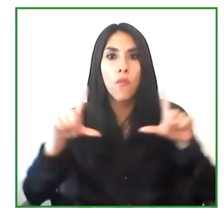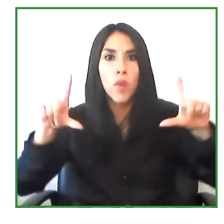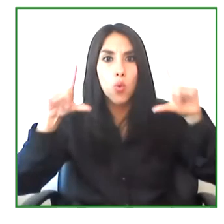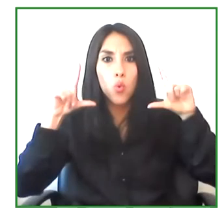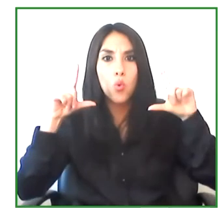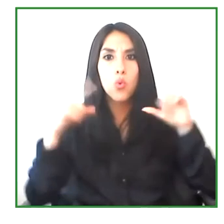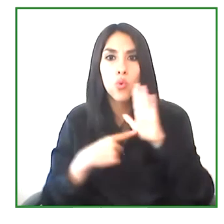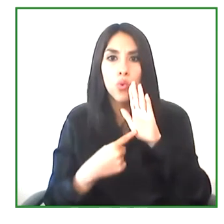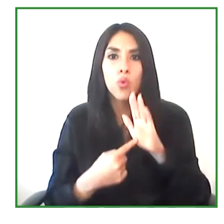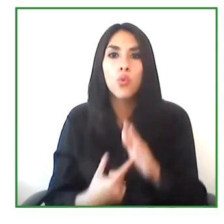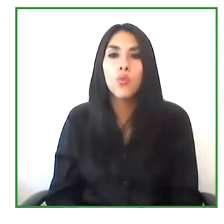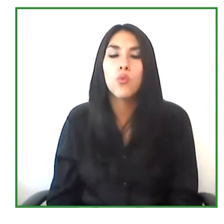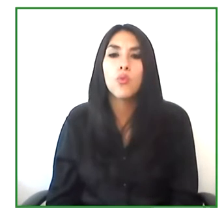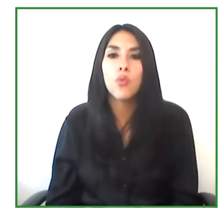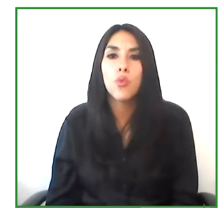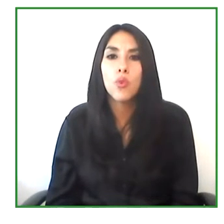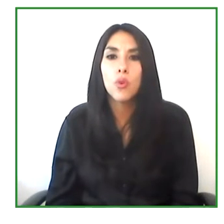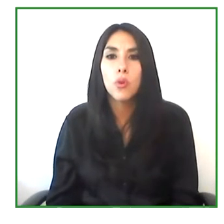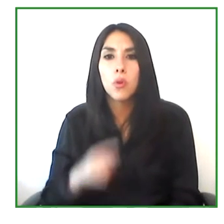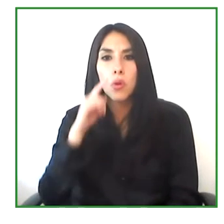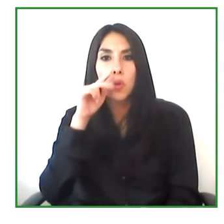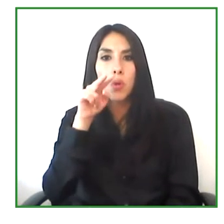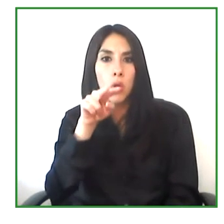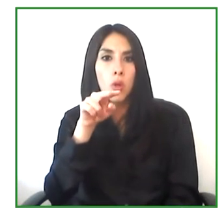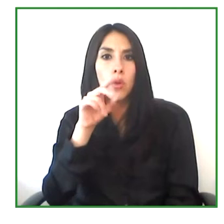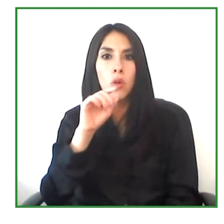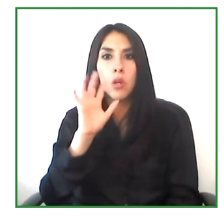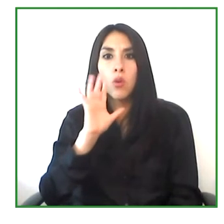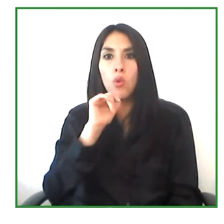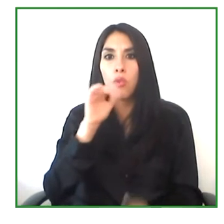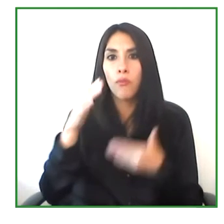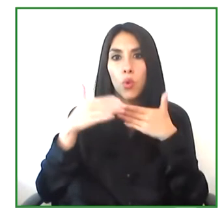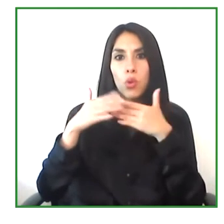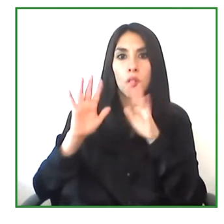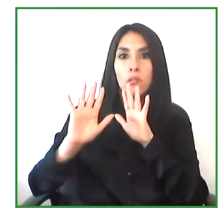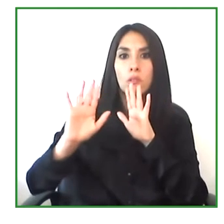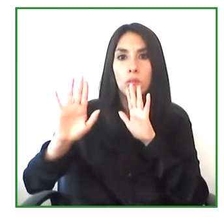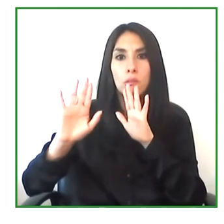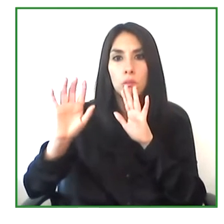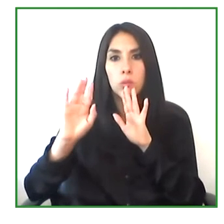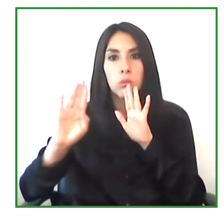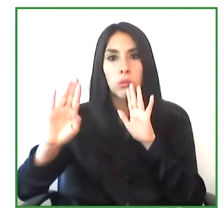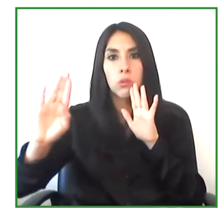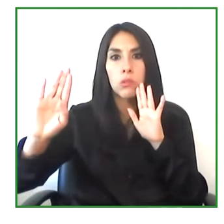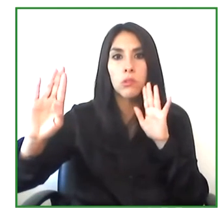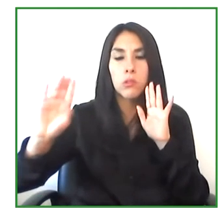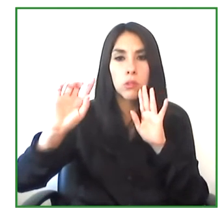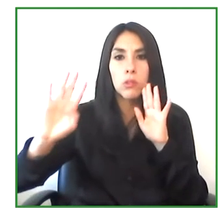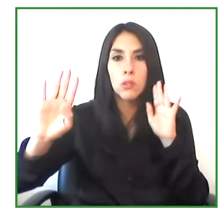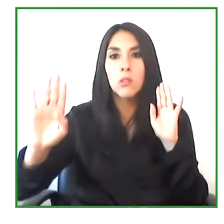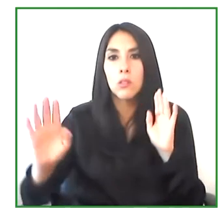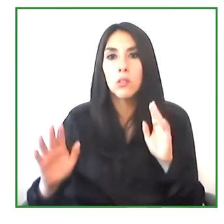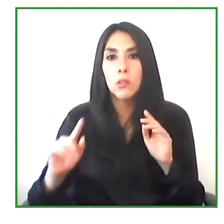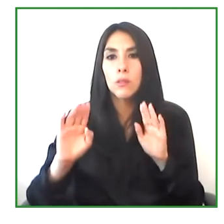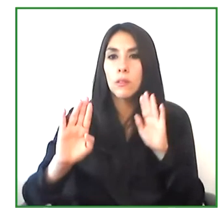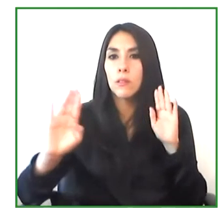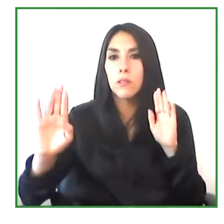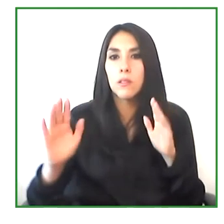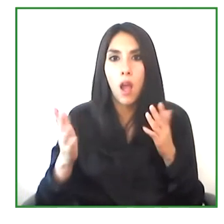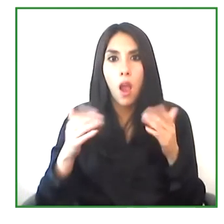Can't just look at the short term. We need to think about. How. All of these actions